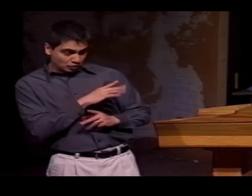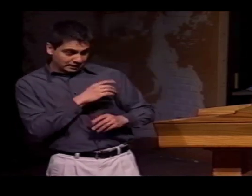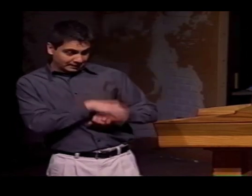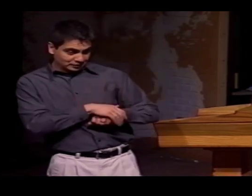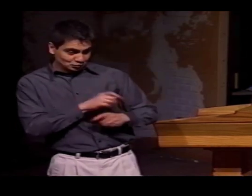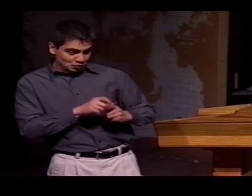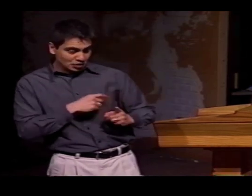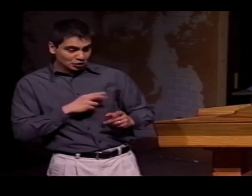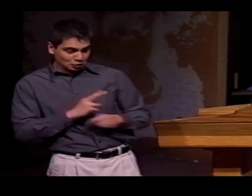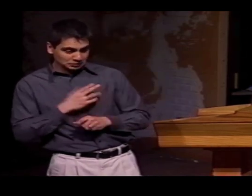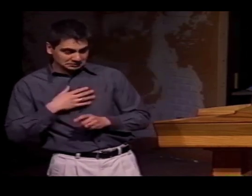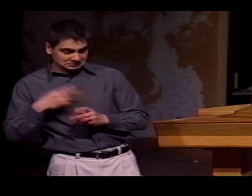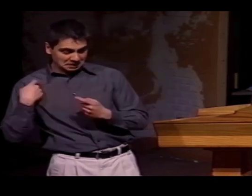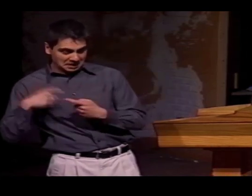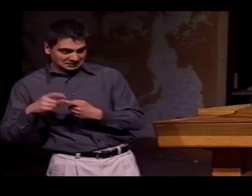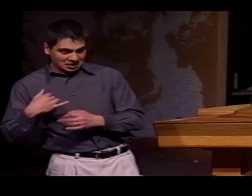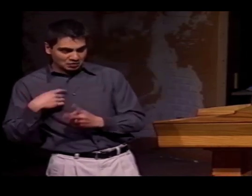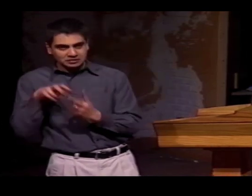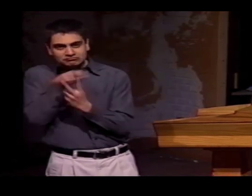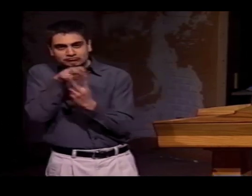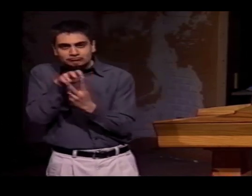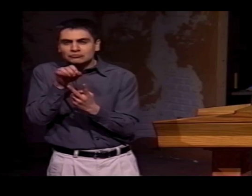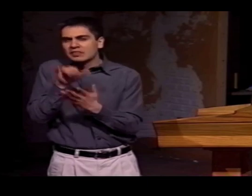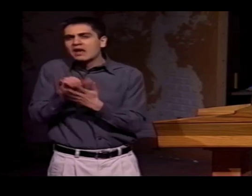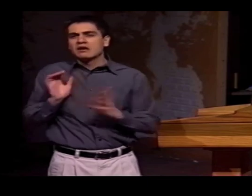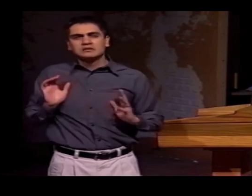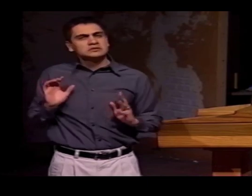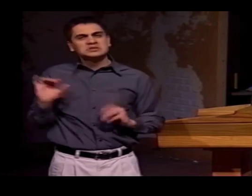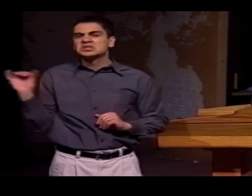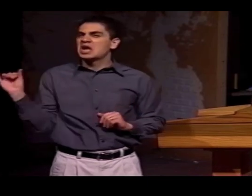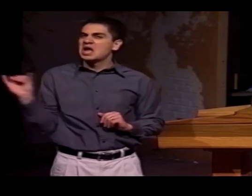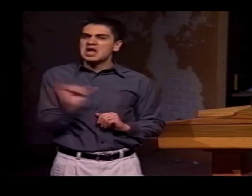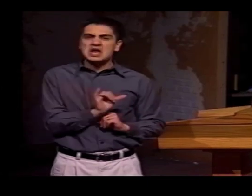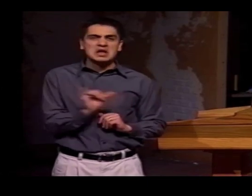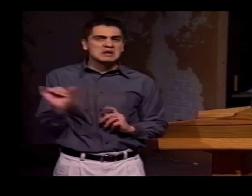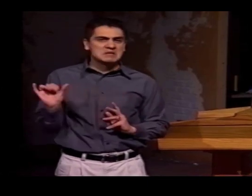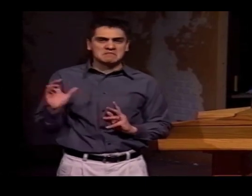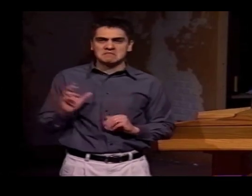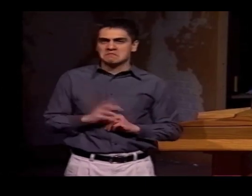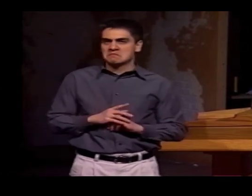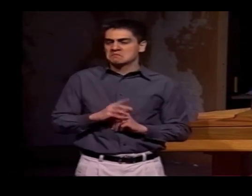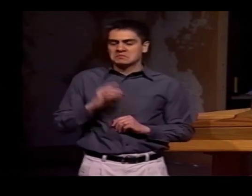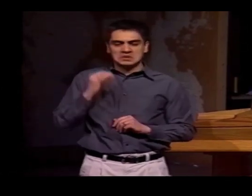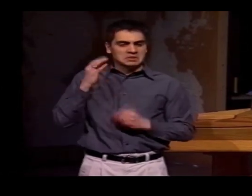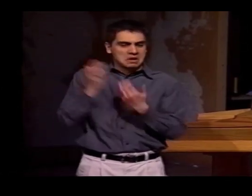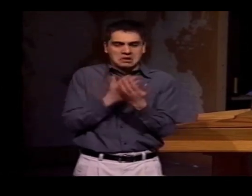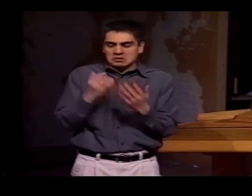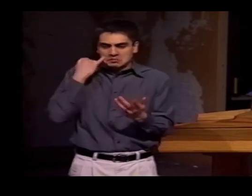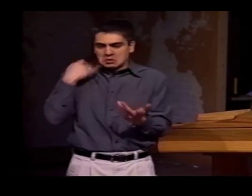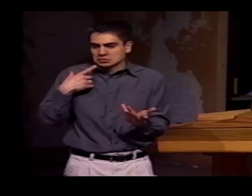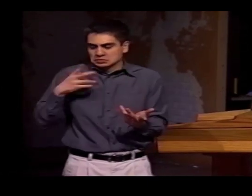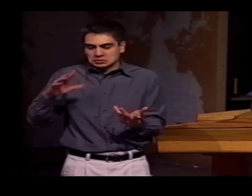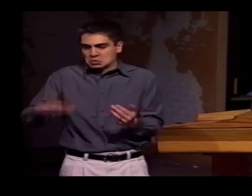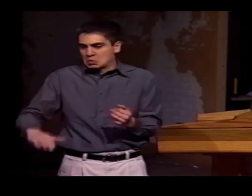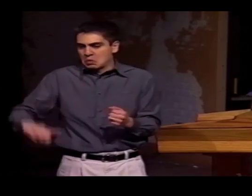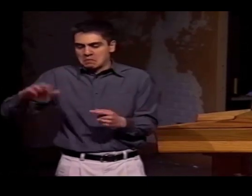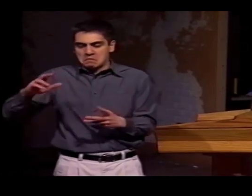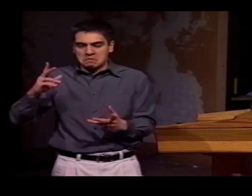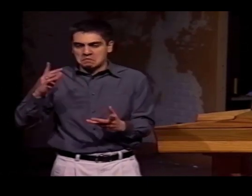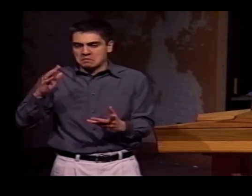THAT WOULD BE IN EACH SPOKEN LANGUAGE AND THE CODE-SWITCHING THAT WOULD OCCUR, SO EVERYTHING THAT WE'VE TALKED ABOUT TODAY MIRRORS THE STUDIES